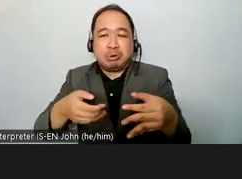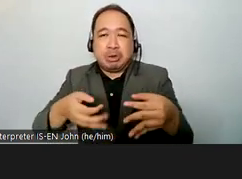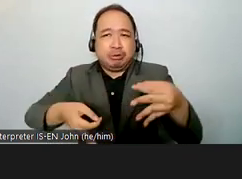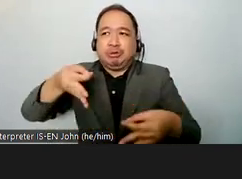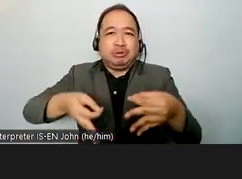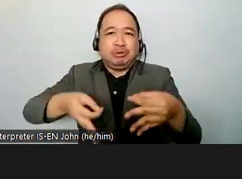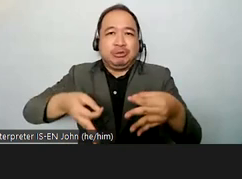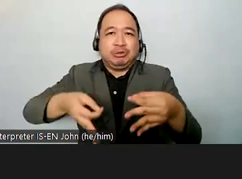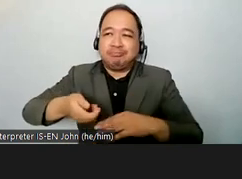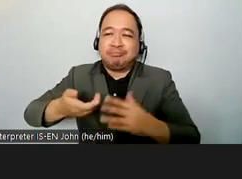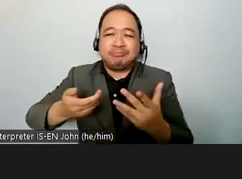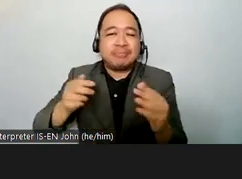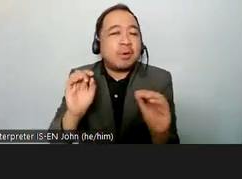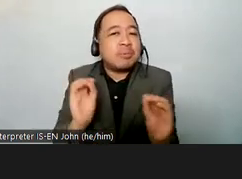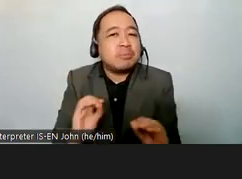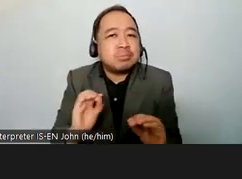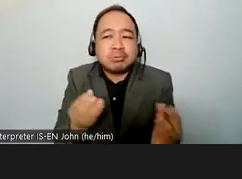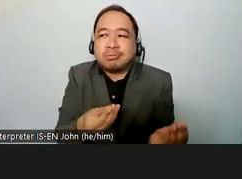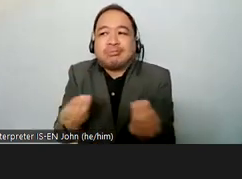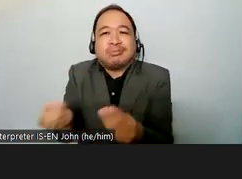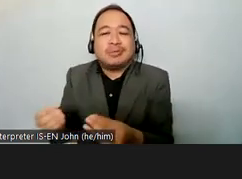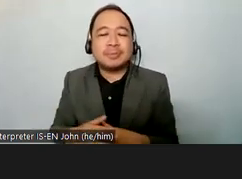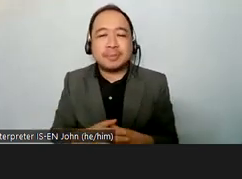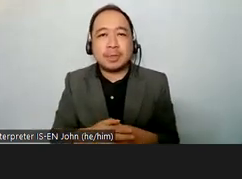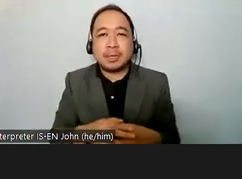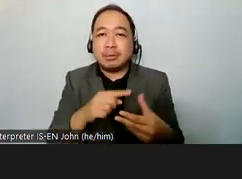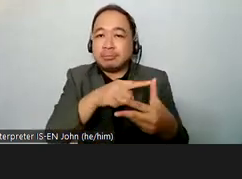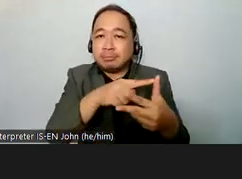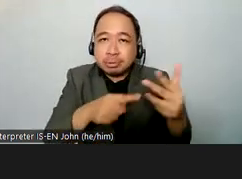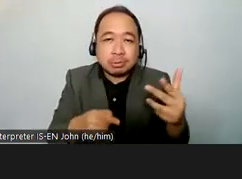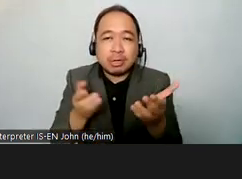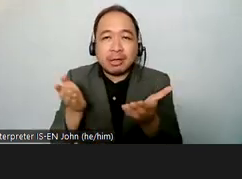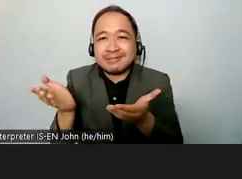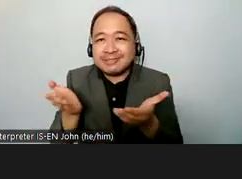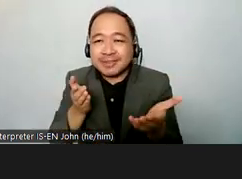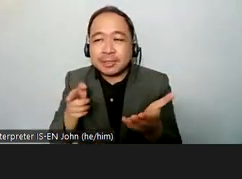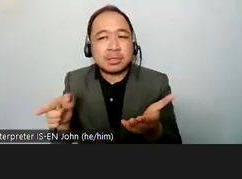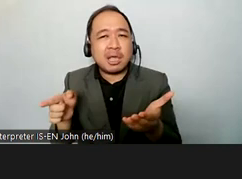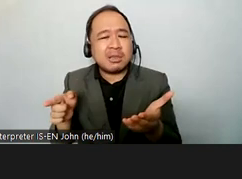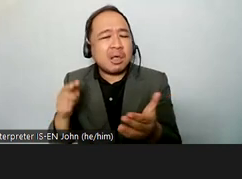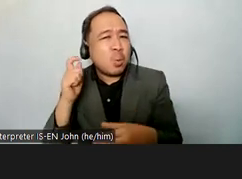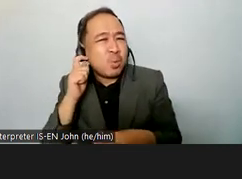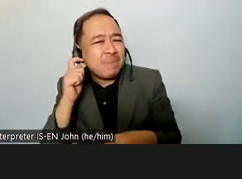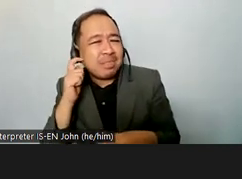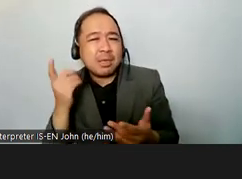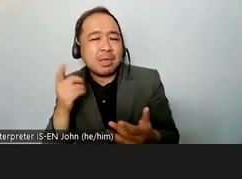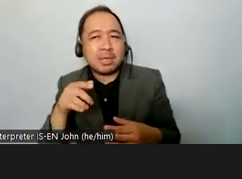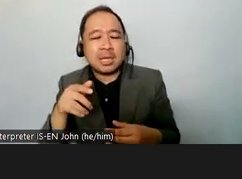these they're not inclusive or accessible and they're not secure for people with the